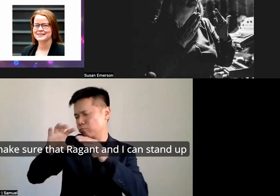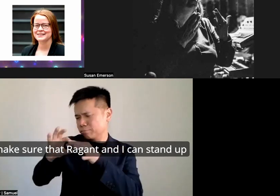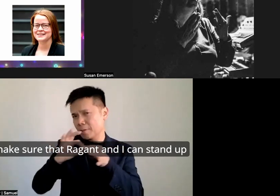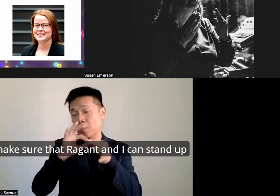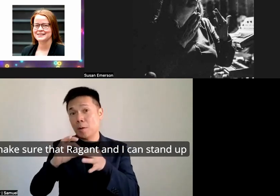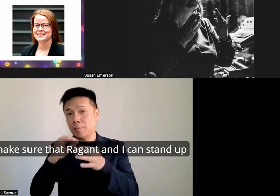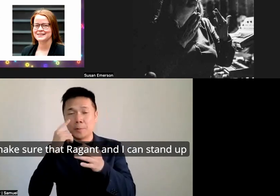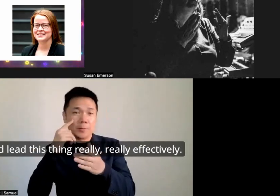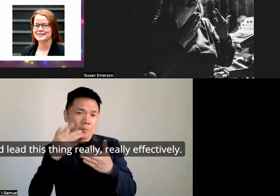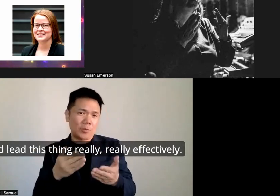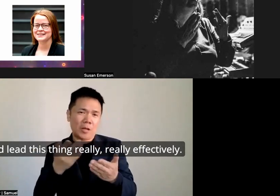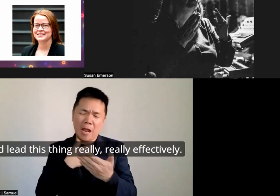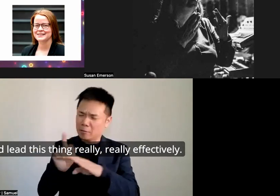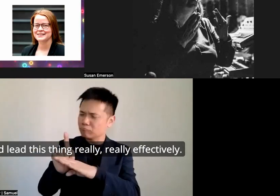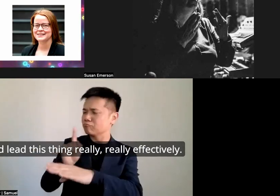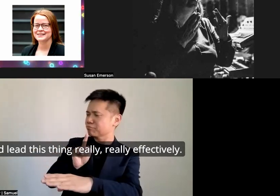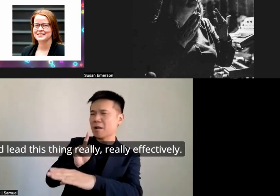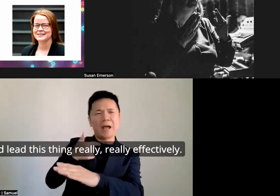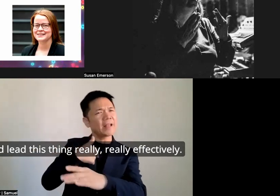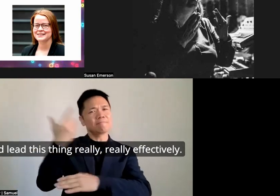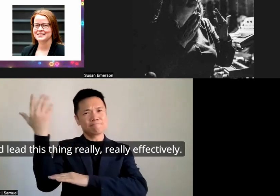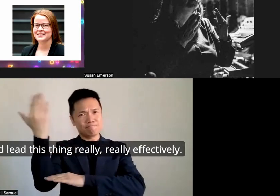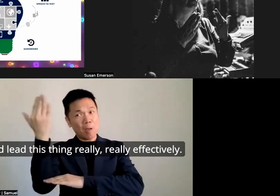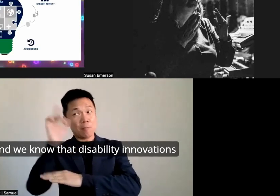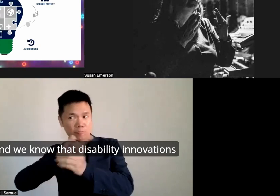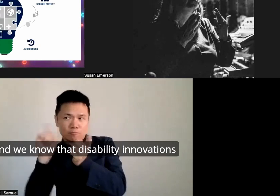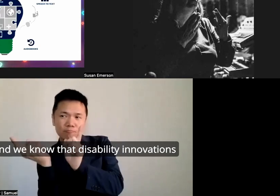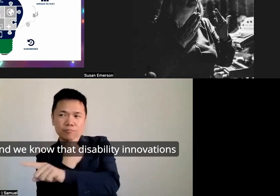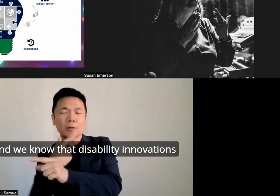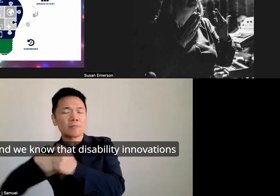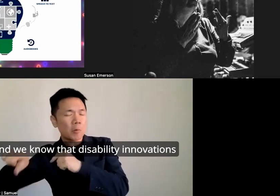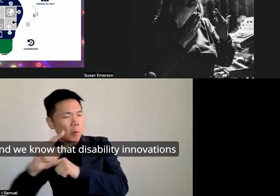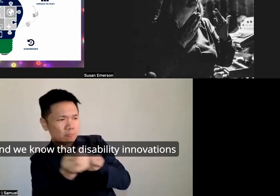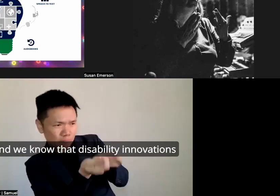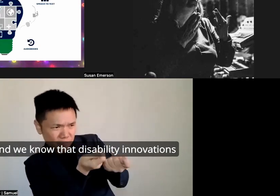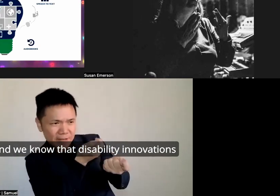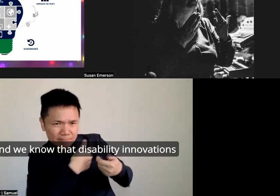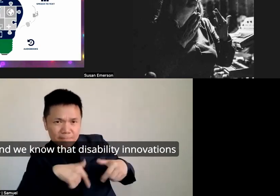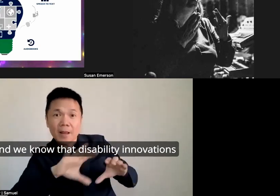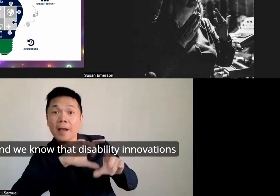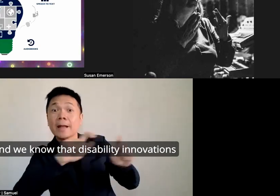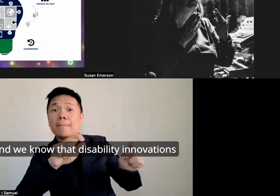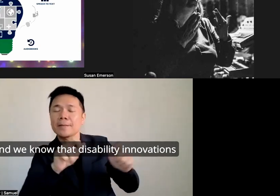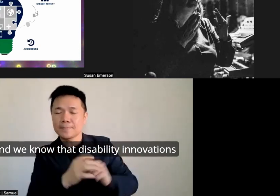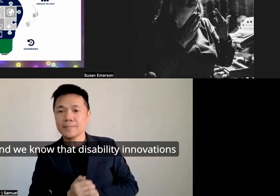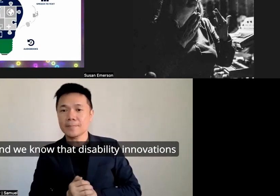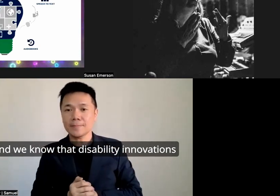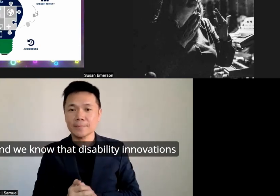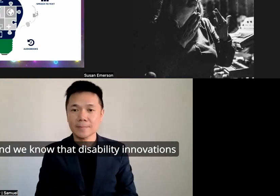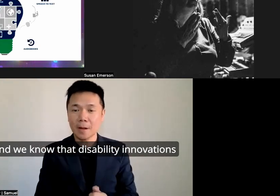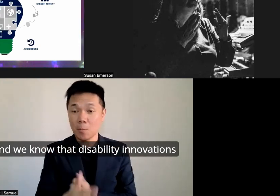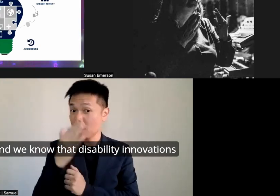and I can stand up and Lead this thing really really effectively and we know that the that